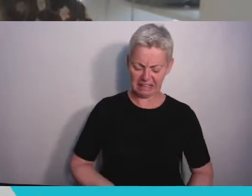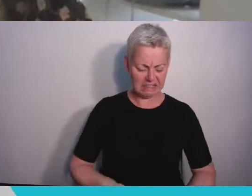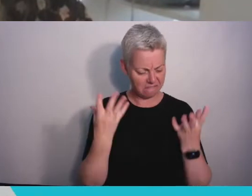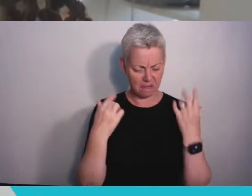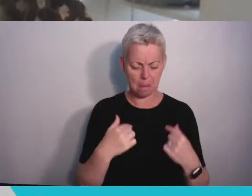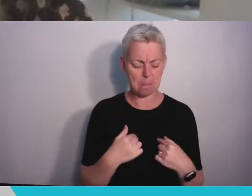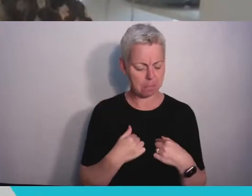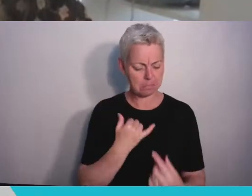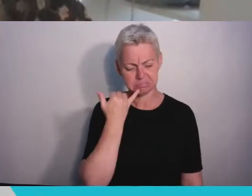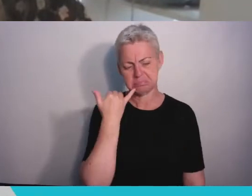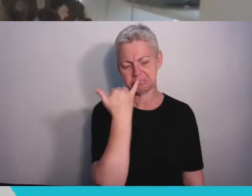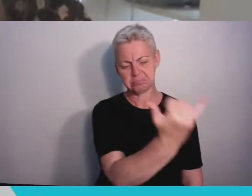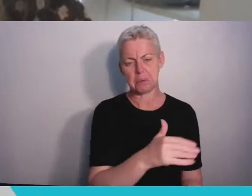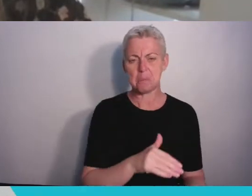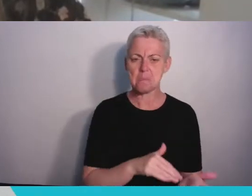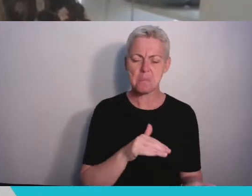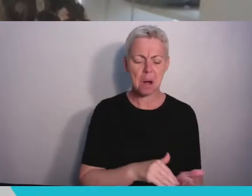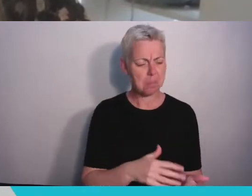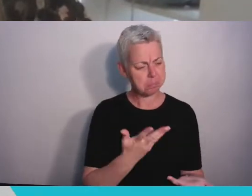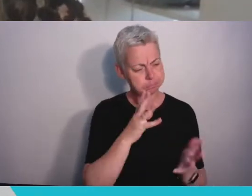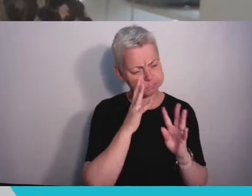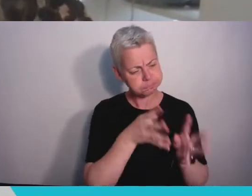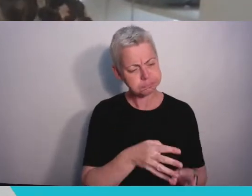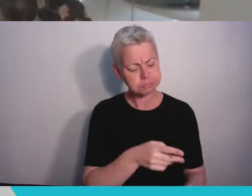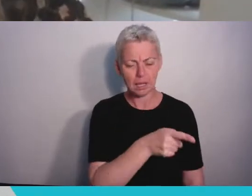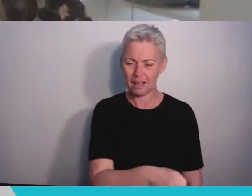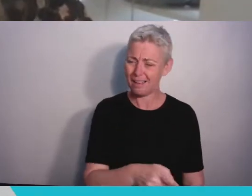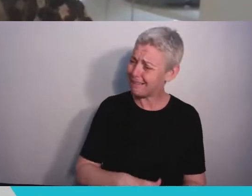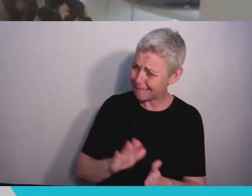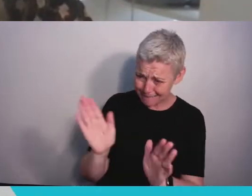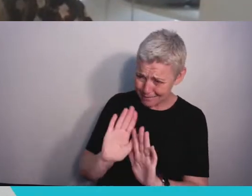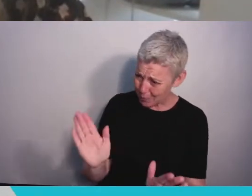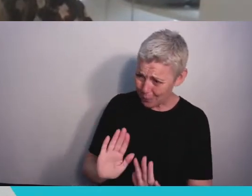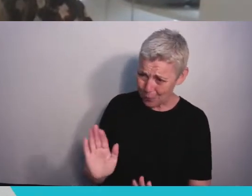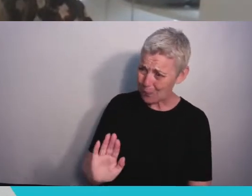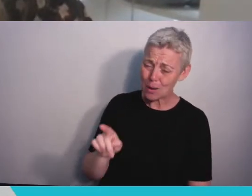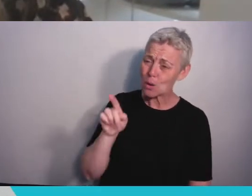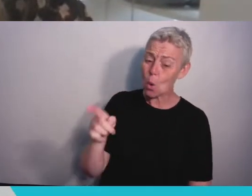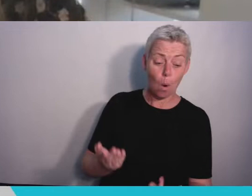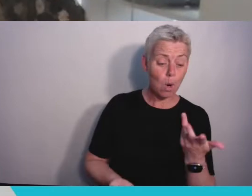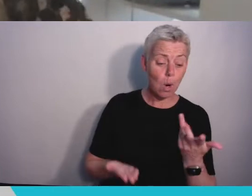or prescribed timeline for your life - do not compare your journey with anyone else’s.